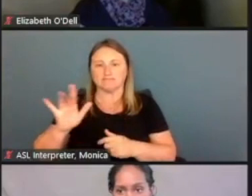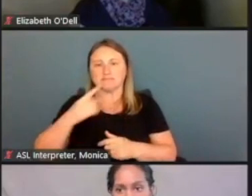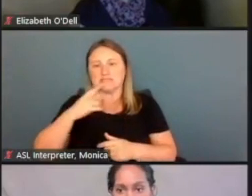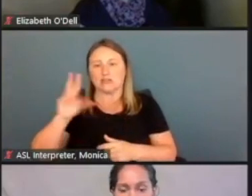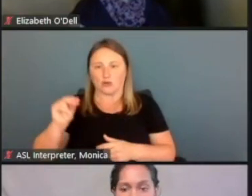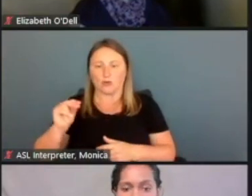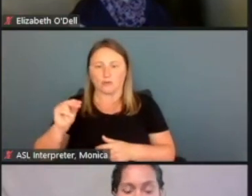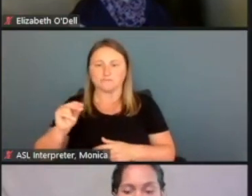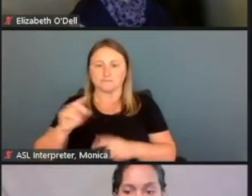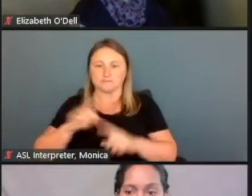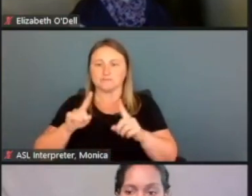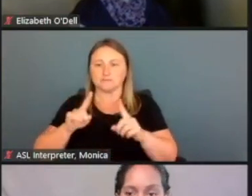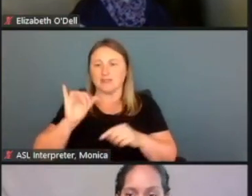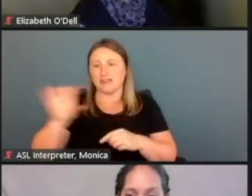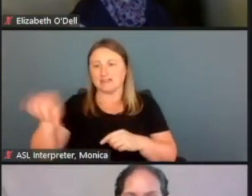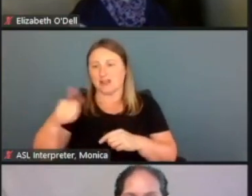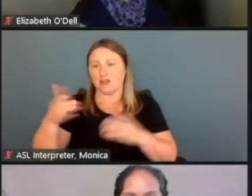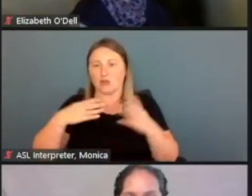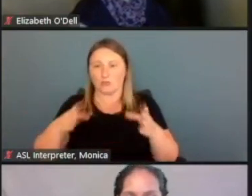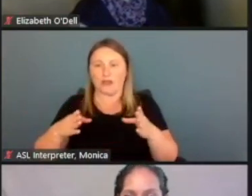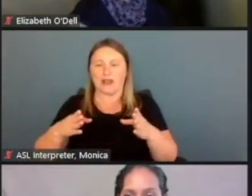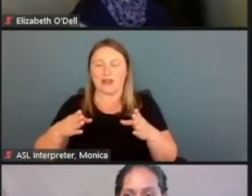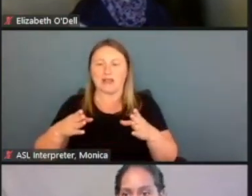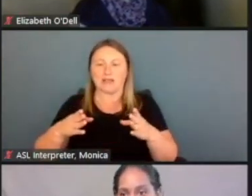But those are other ways to pass that five-year bar rule.